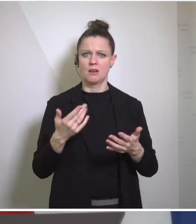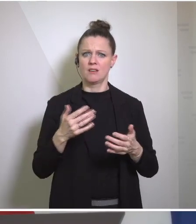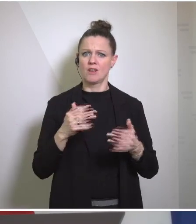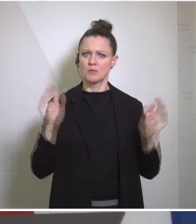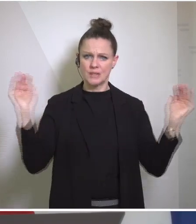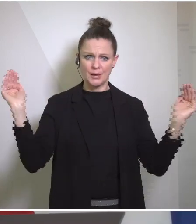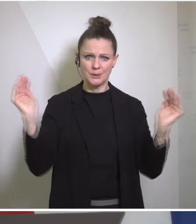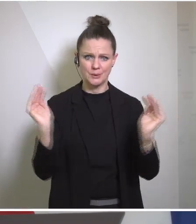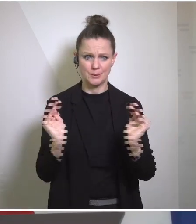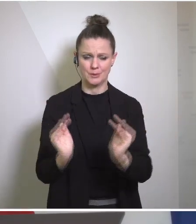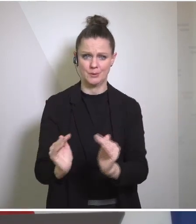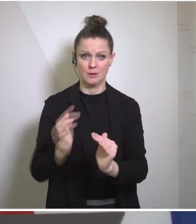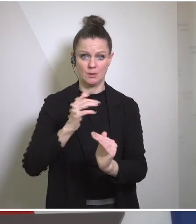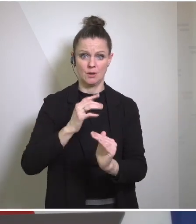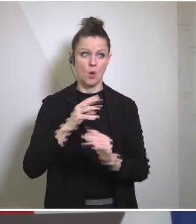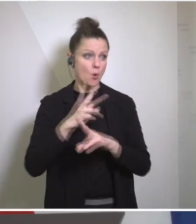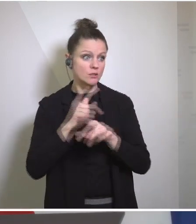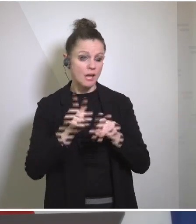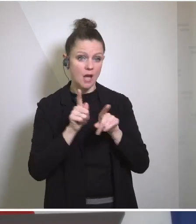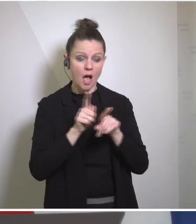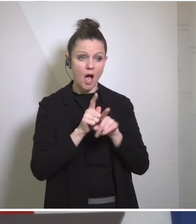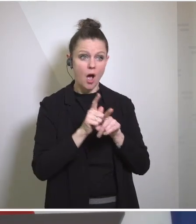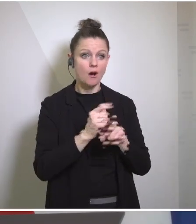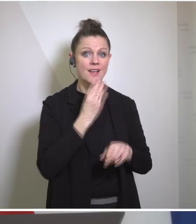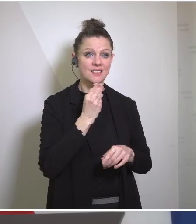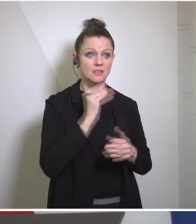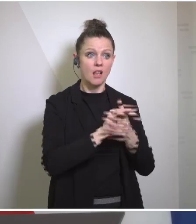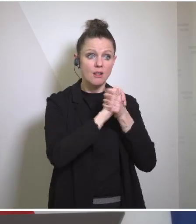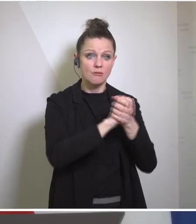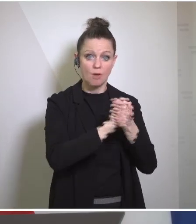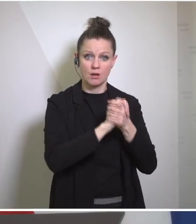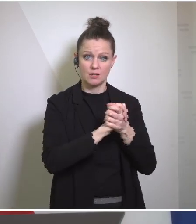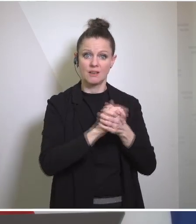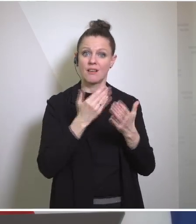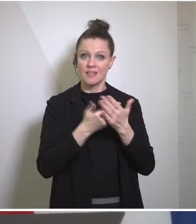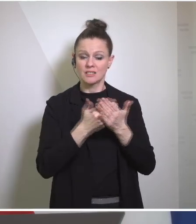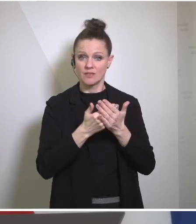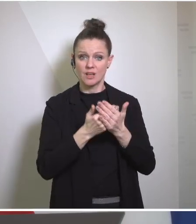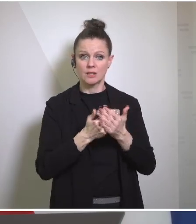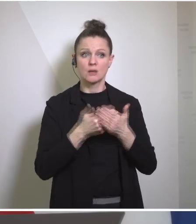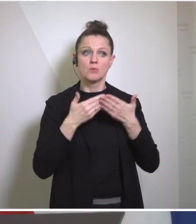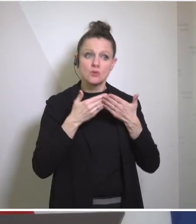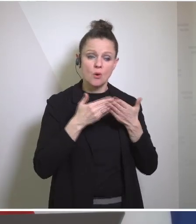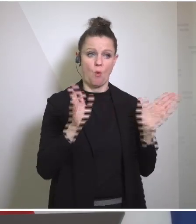are friends of Israel as well. But I believe it's up to friends to find open words, and our line is